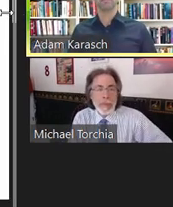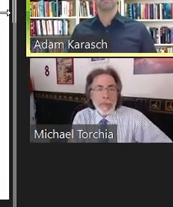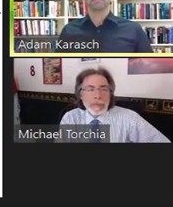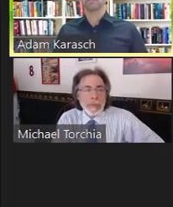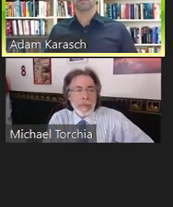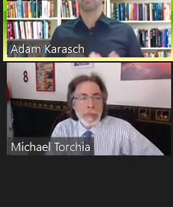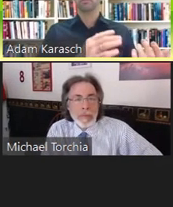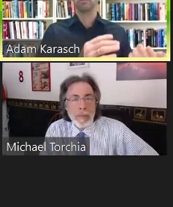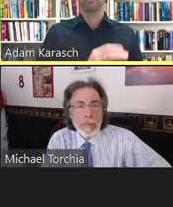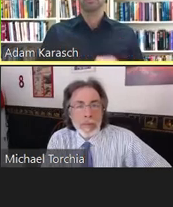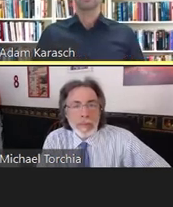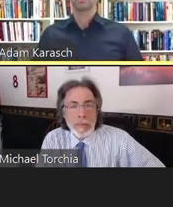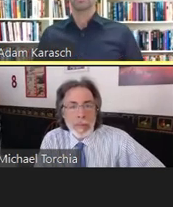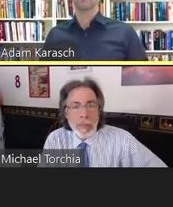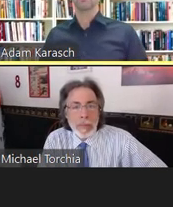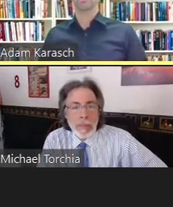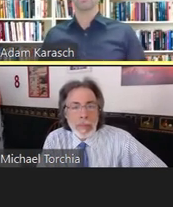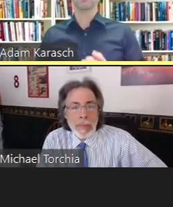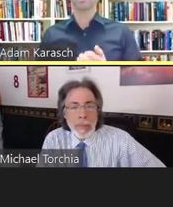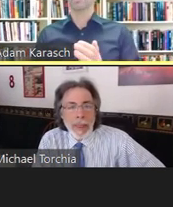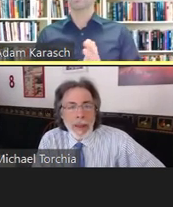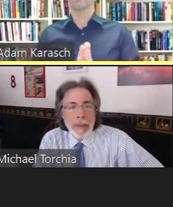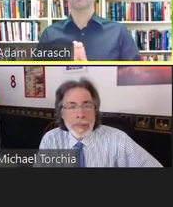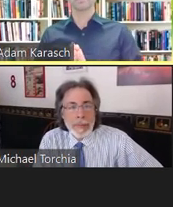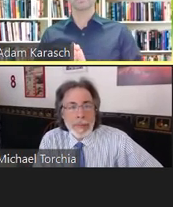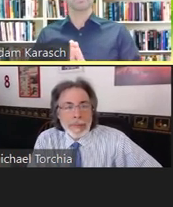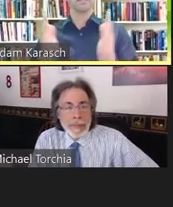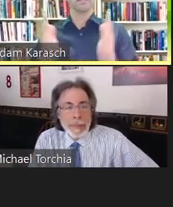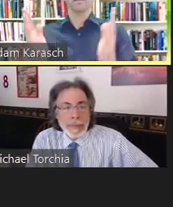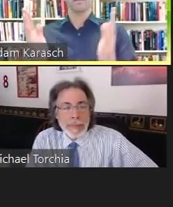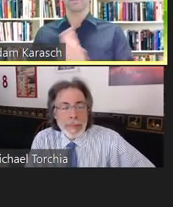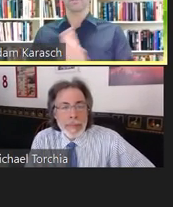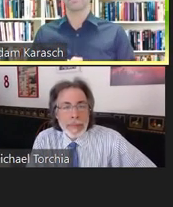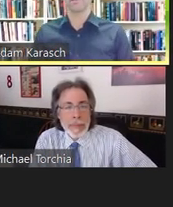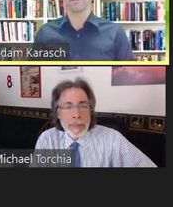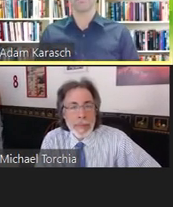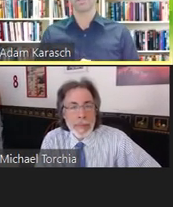And so if you missed the one on education and you'd like to see it, please reach out to us,